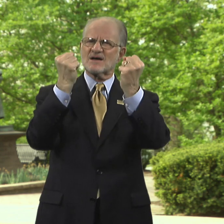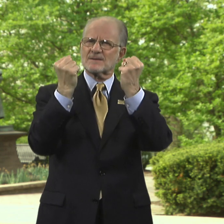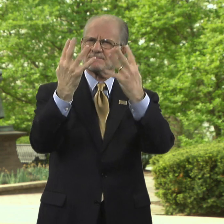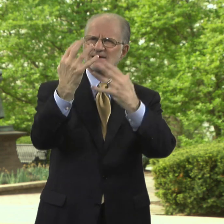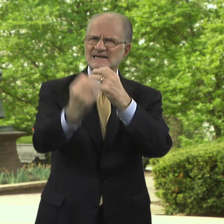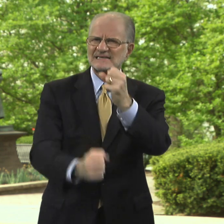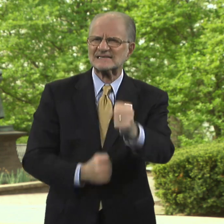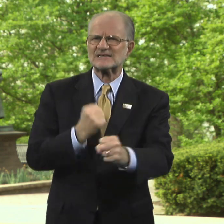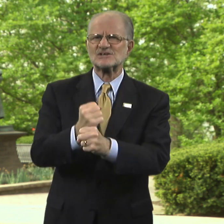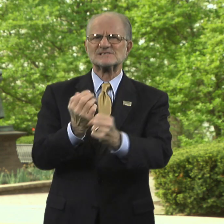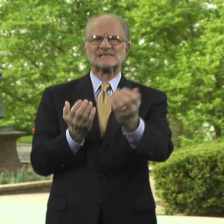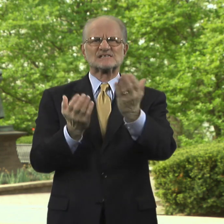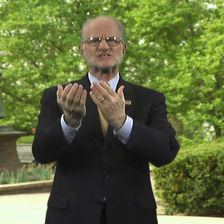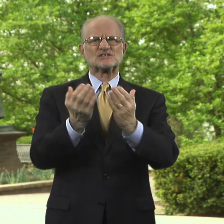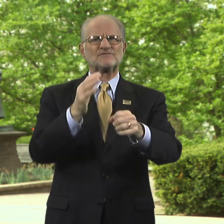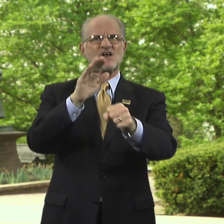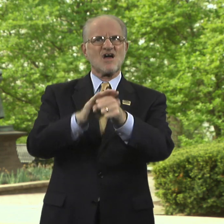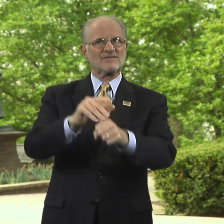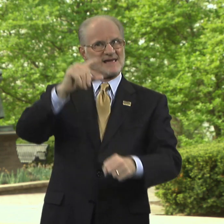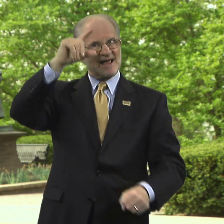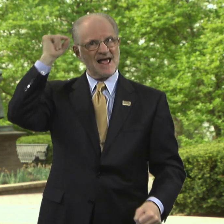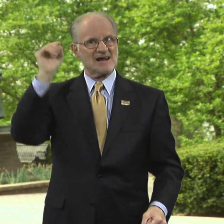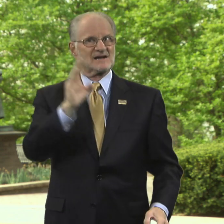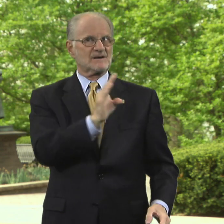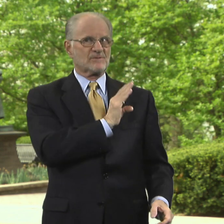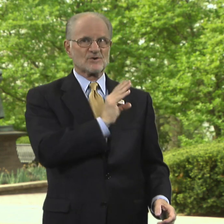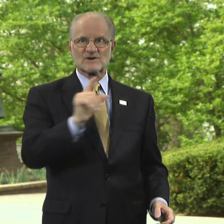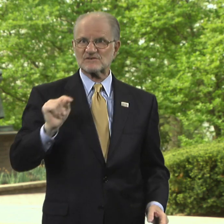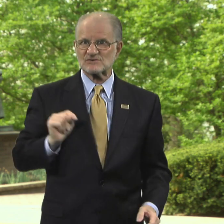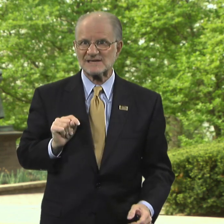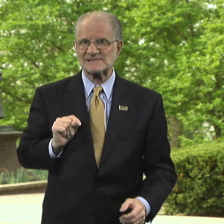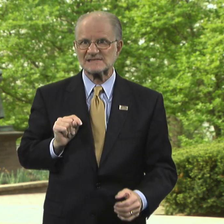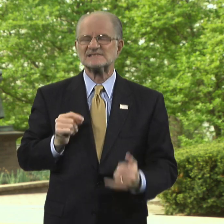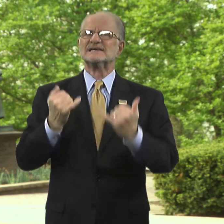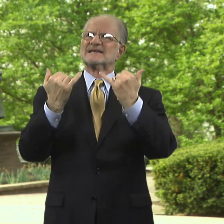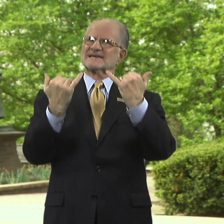For many years, he served on the Gallaudet Board of Trustees.